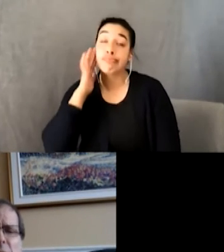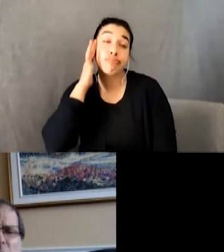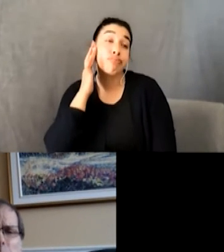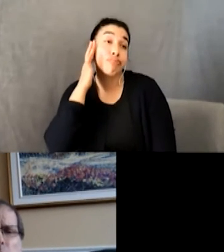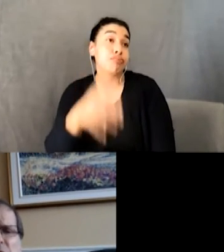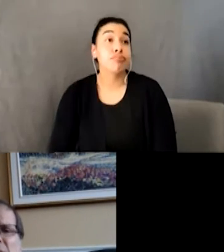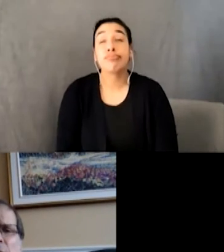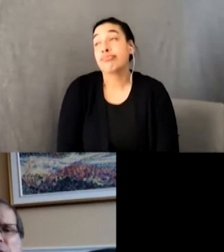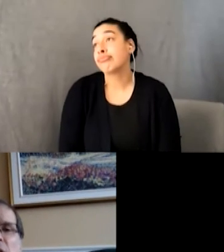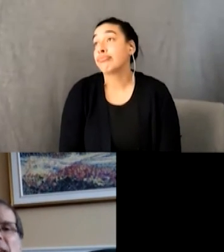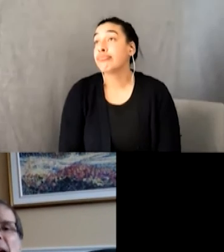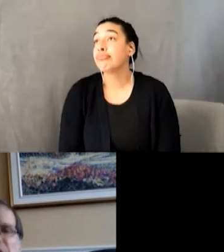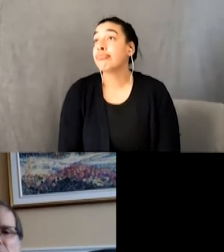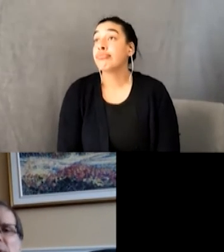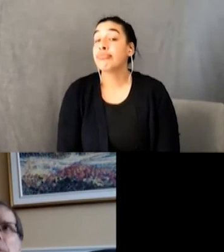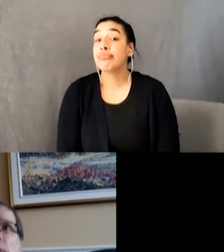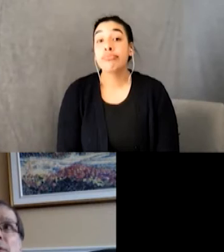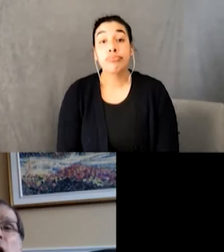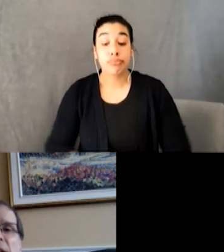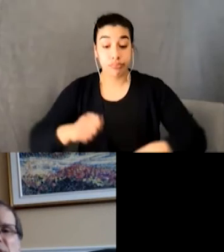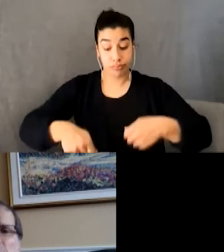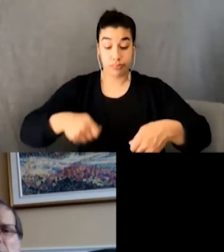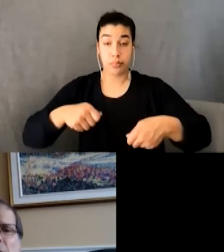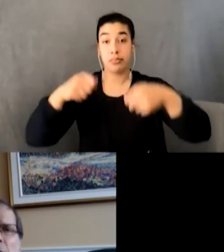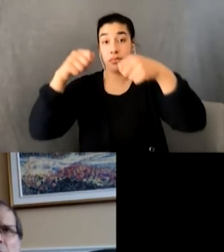and motioned like he was trying to catch invisible flies in mid-air.